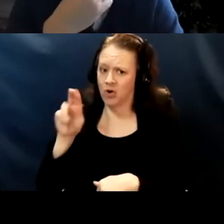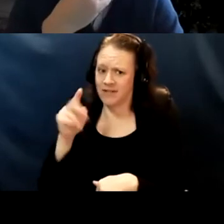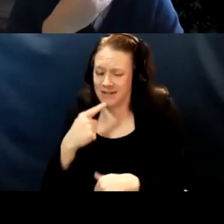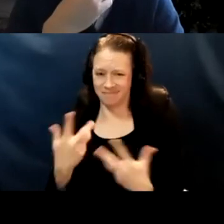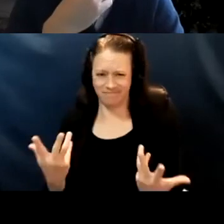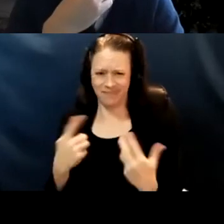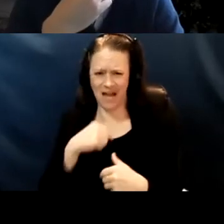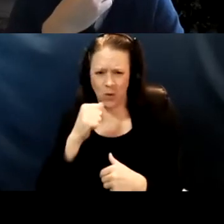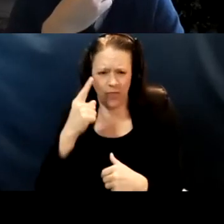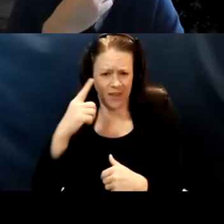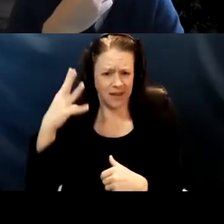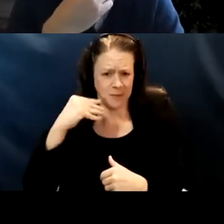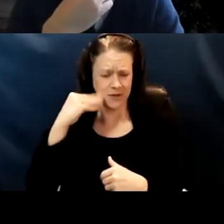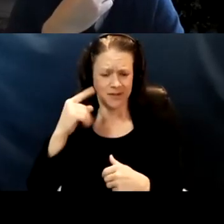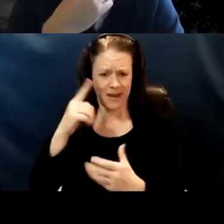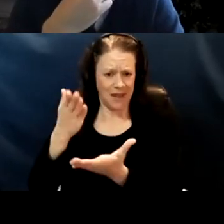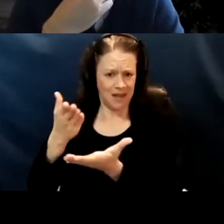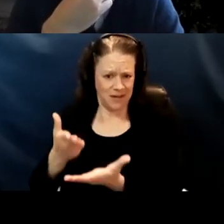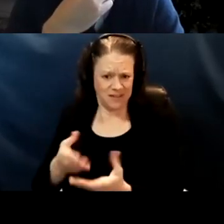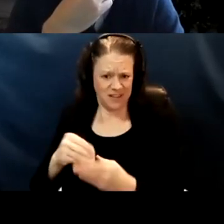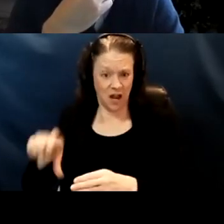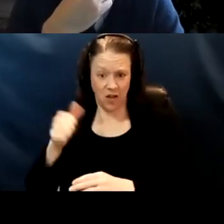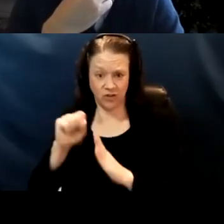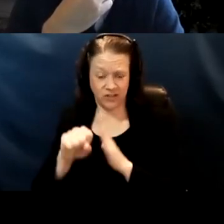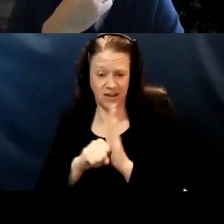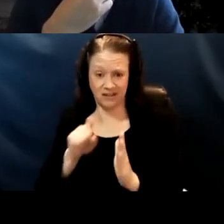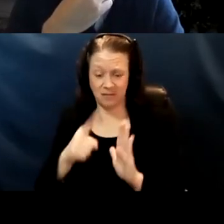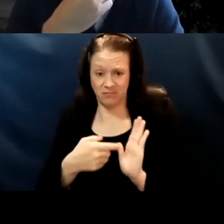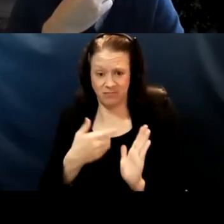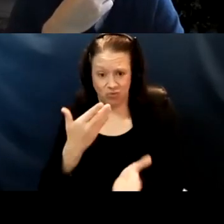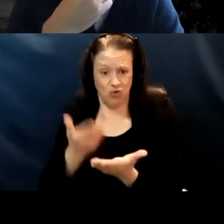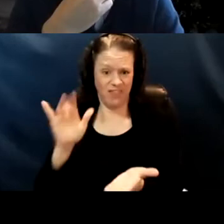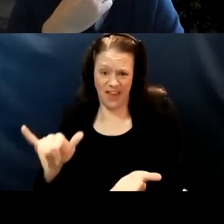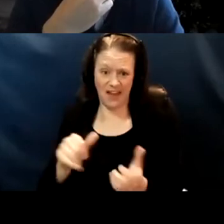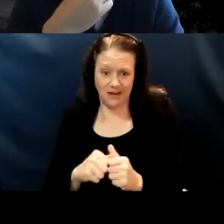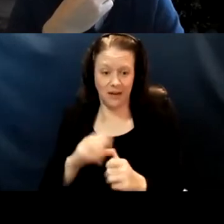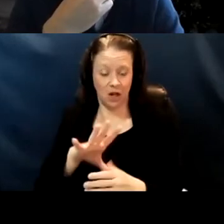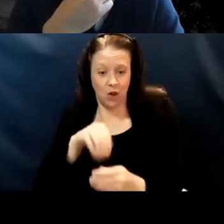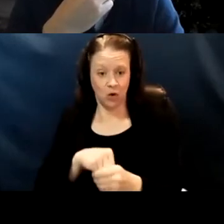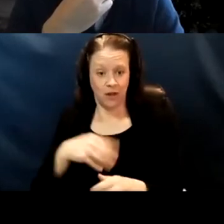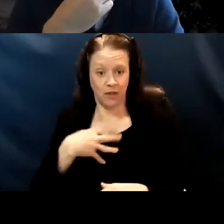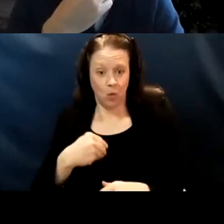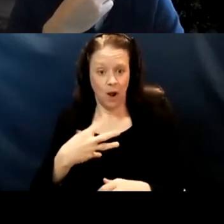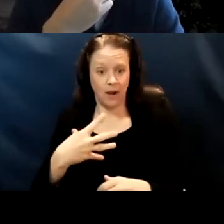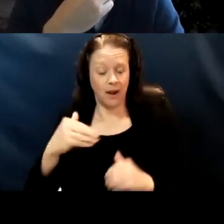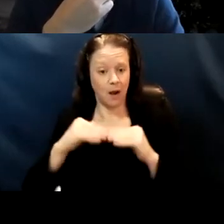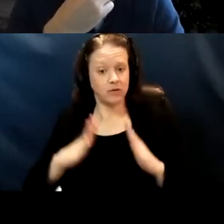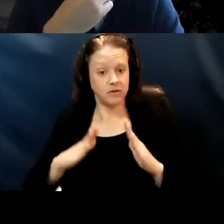and evidence and other state actually bears that out, including the White House's presentation this week on vaccine things where they highlighted